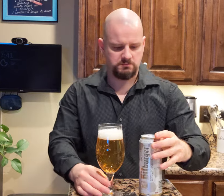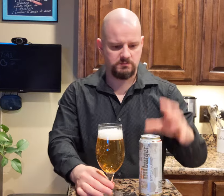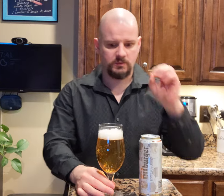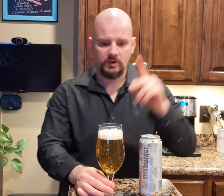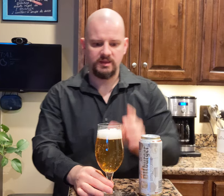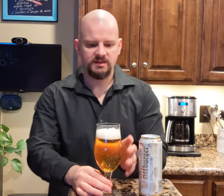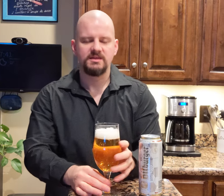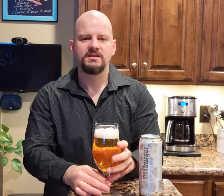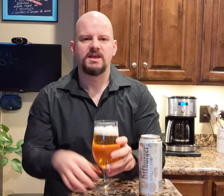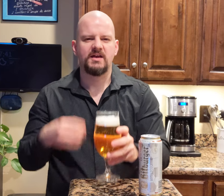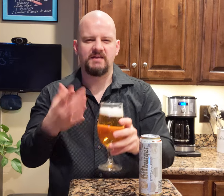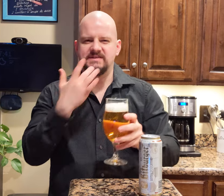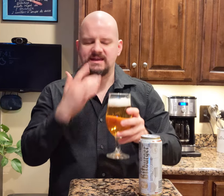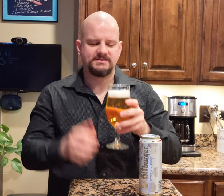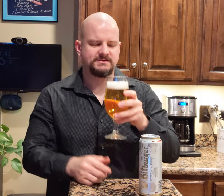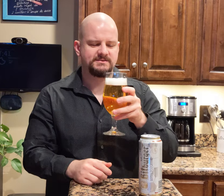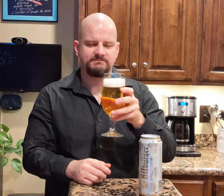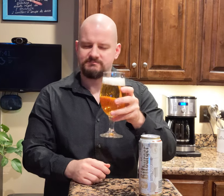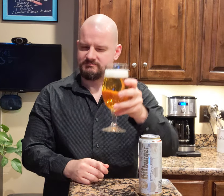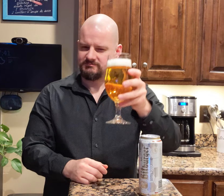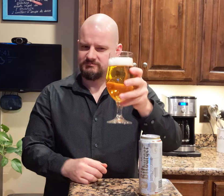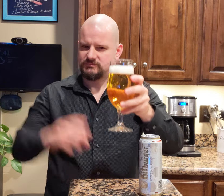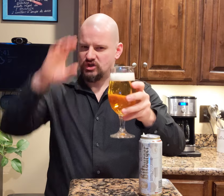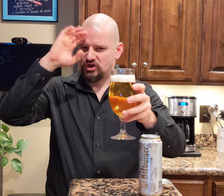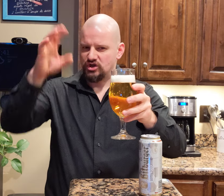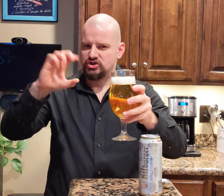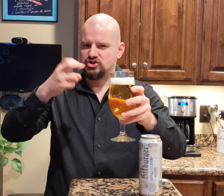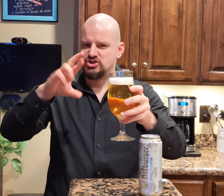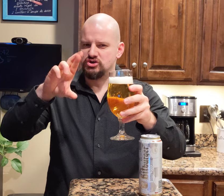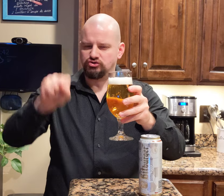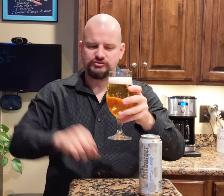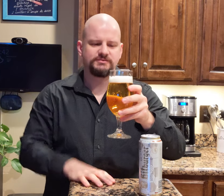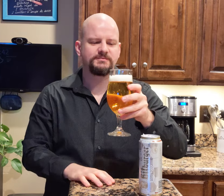Okay, let's taste it. Cheers.